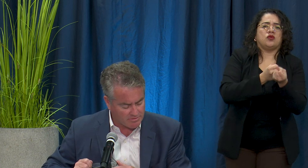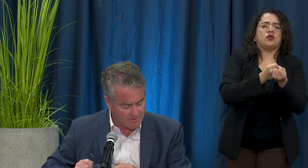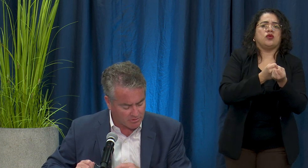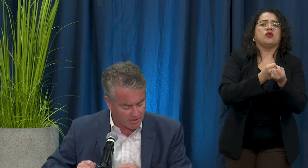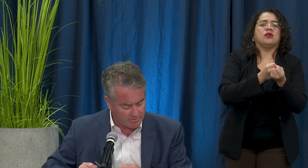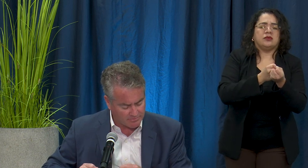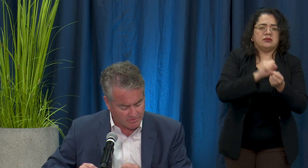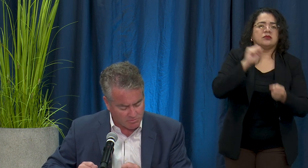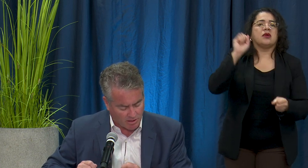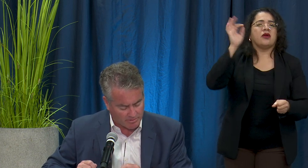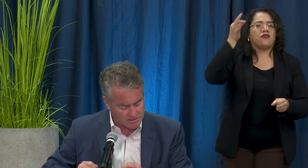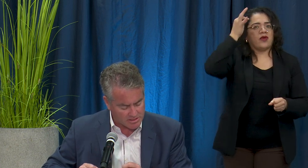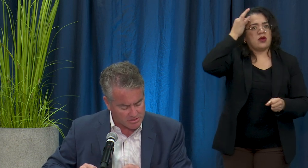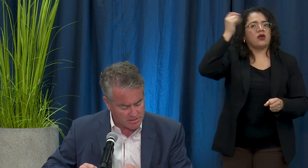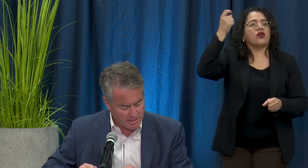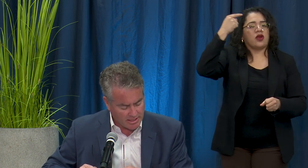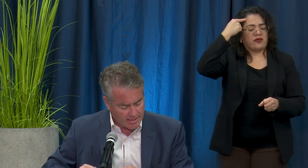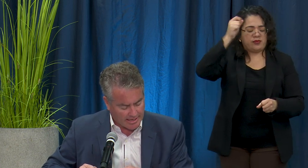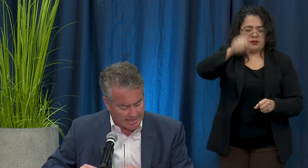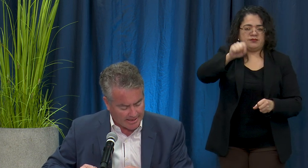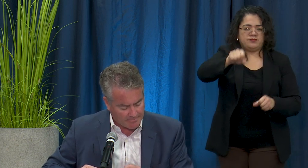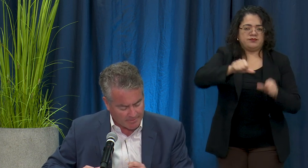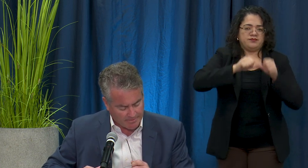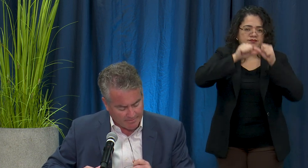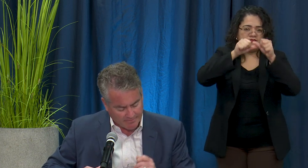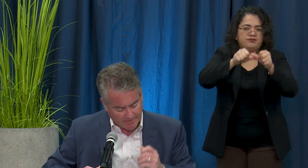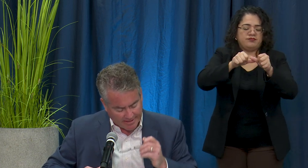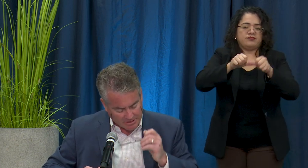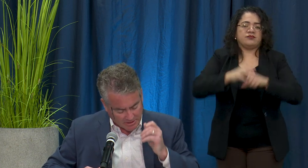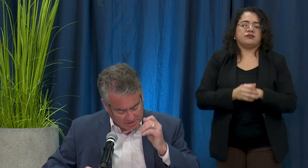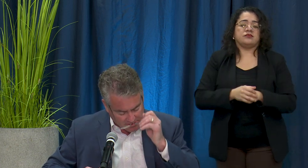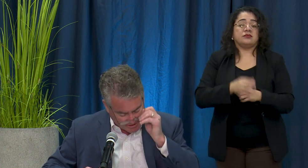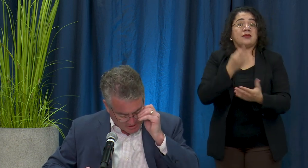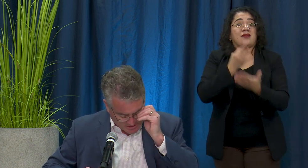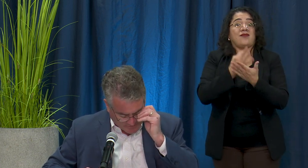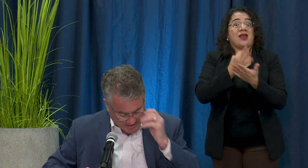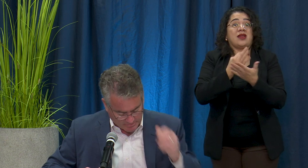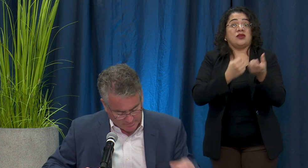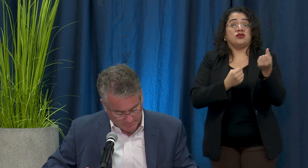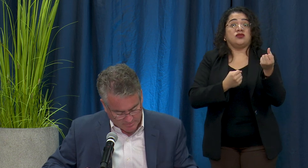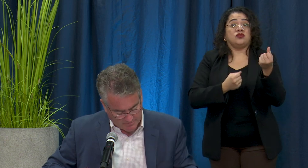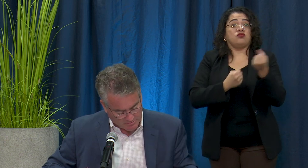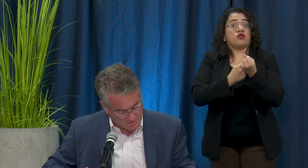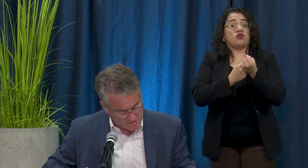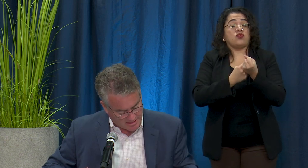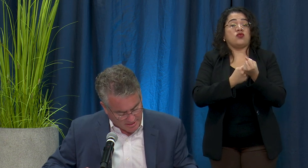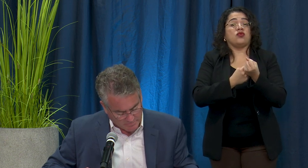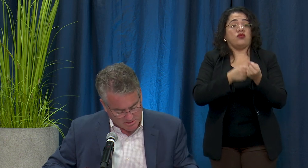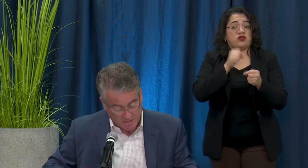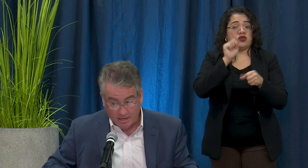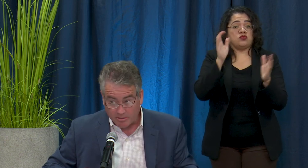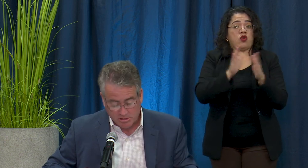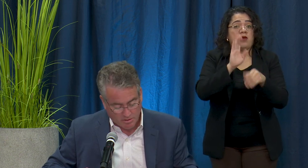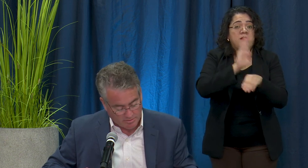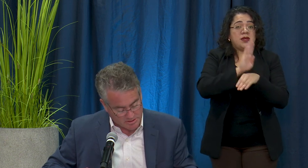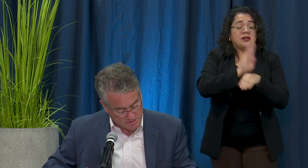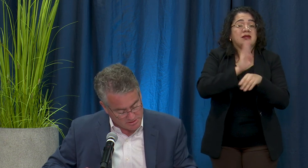with the Federal Government for small business. Financial assistance is available from the federal and state governments to help our small businesses.